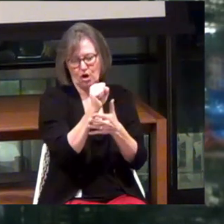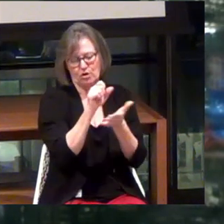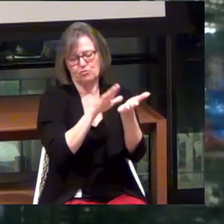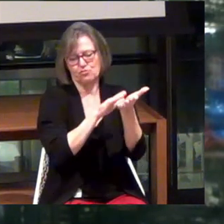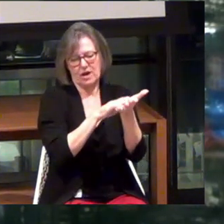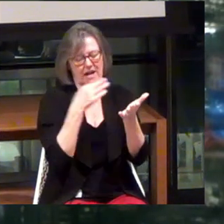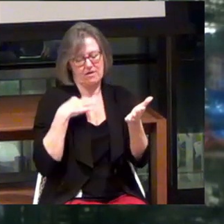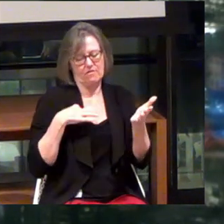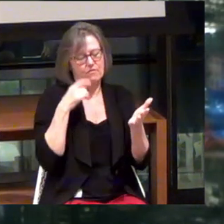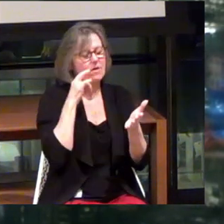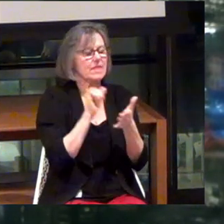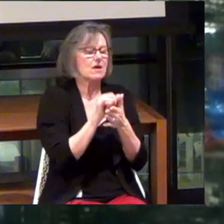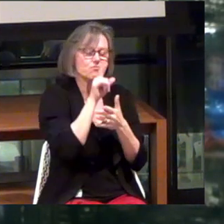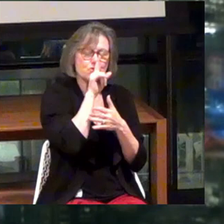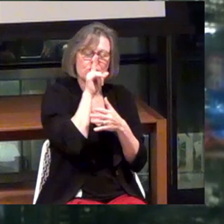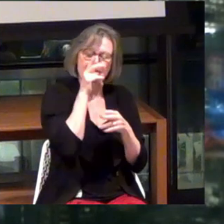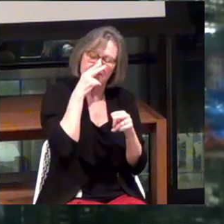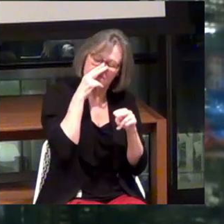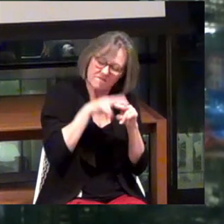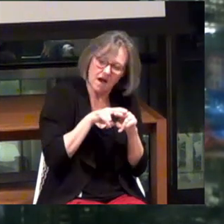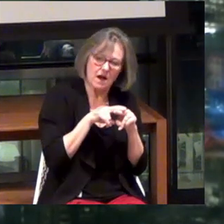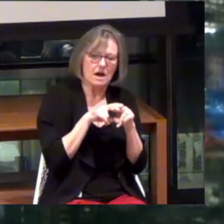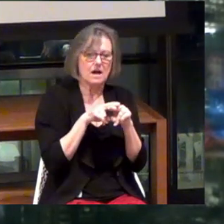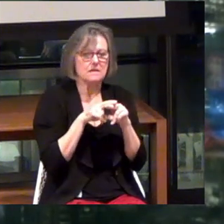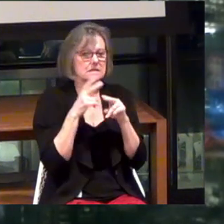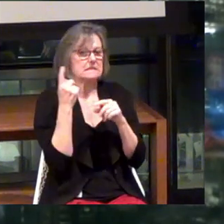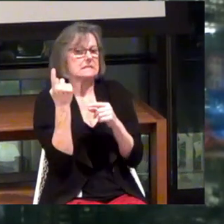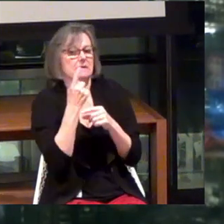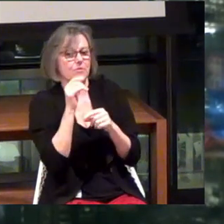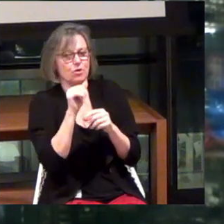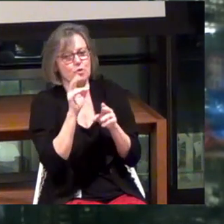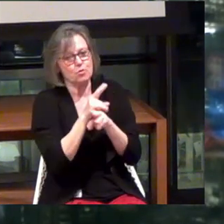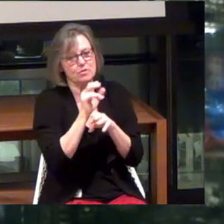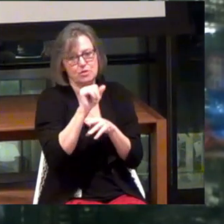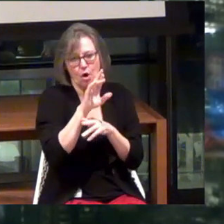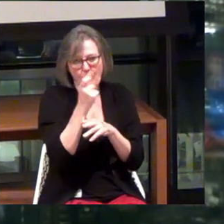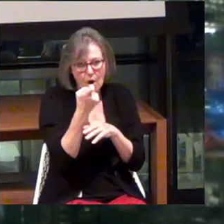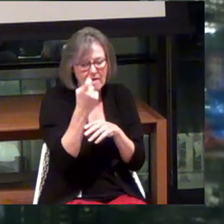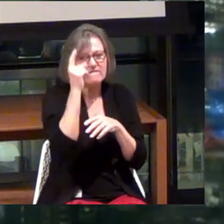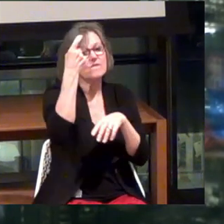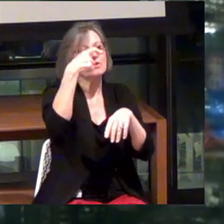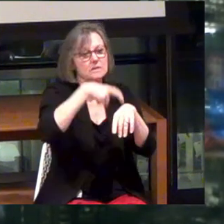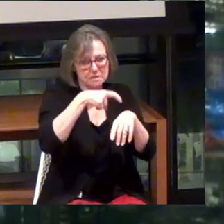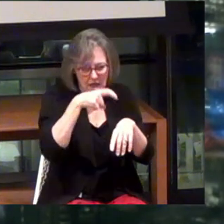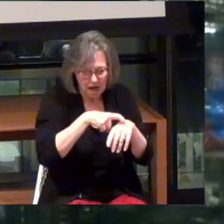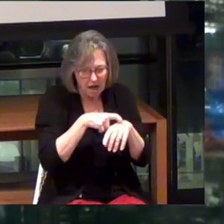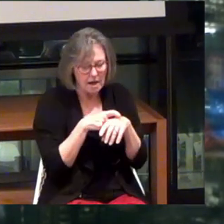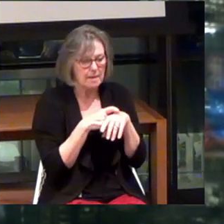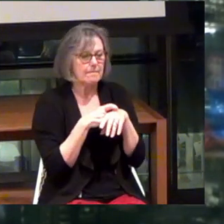But it's really, really fun to see someone who uses ARx for the first time, and has a